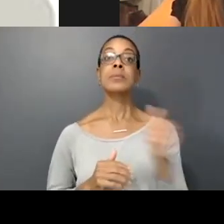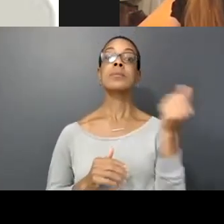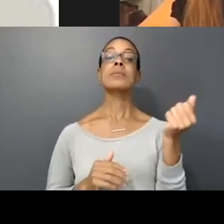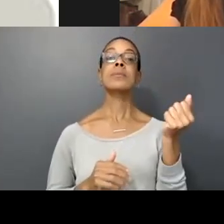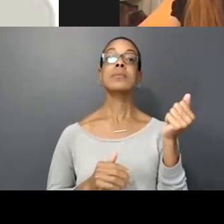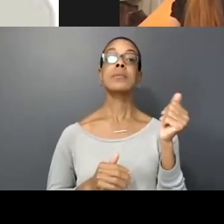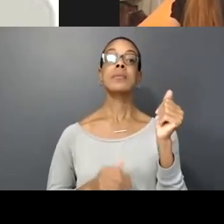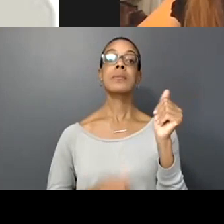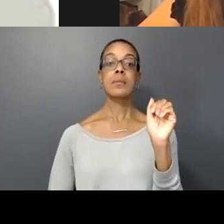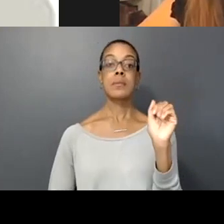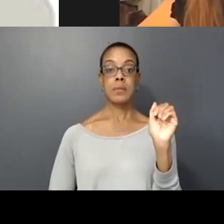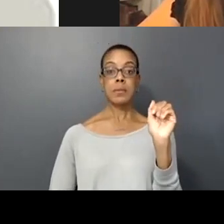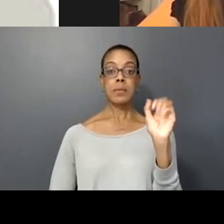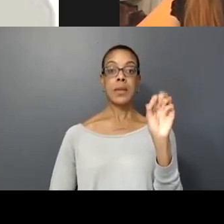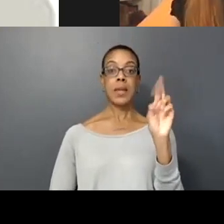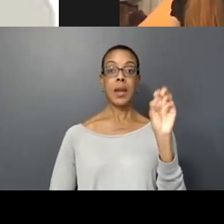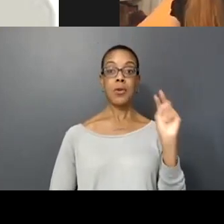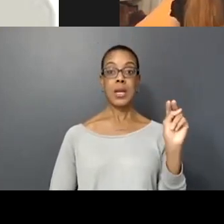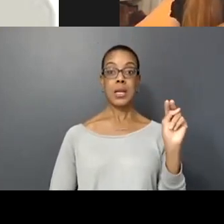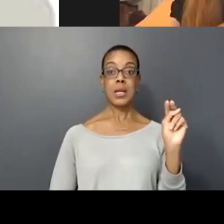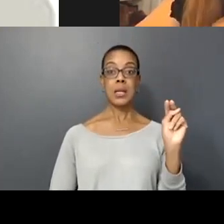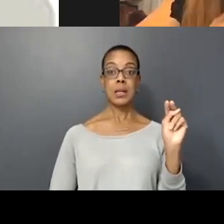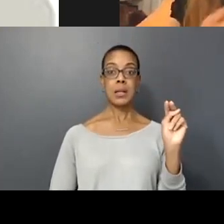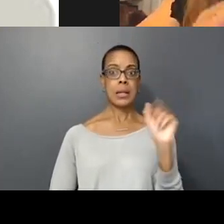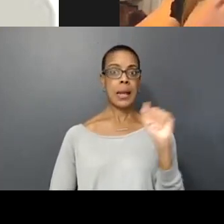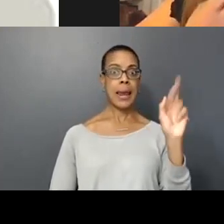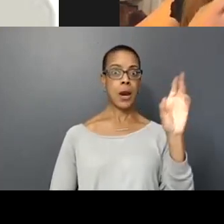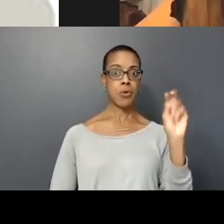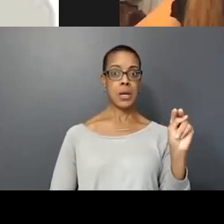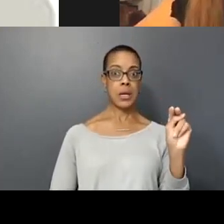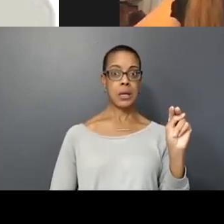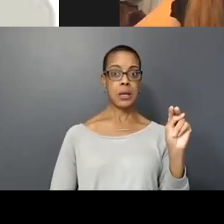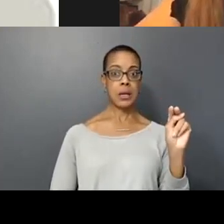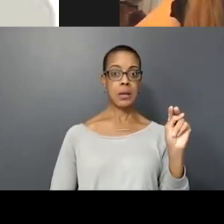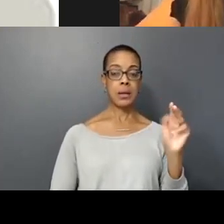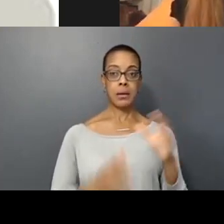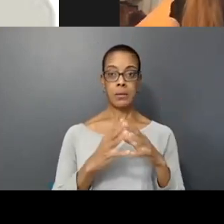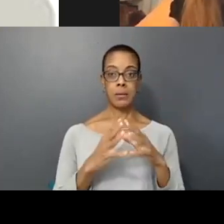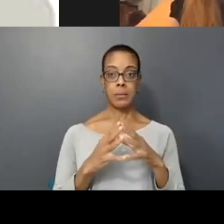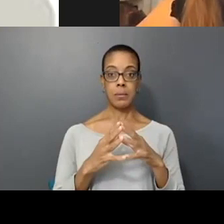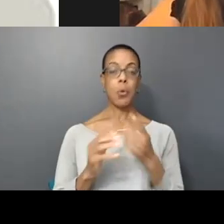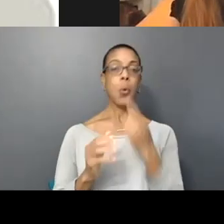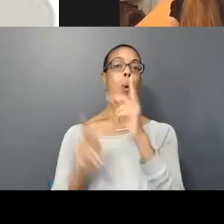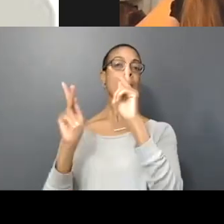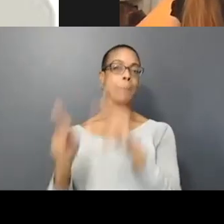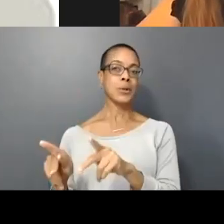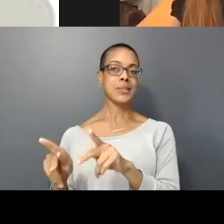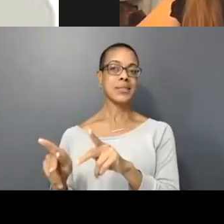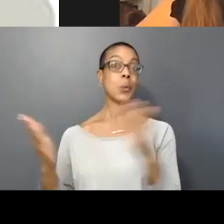Marjorie? Yeah Giovanni was here. He had to go but he says hello and he had to go.